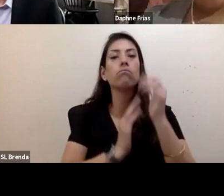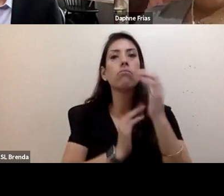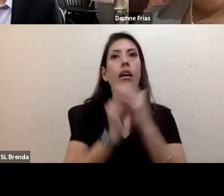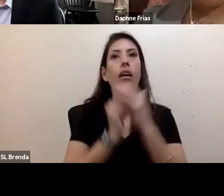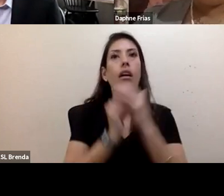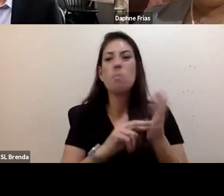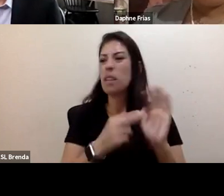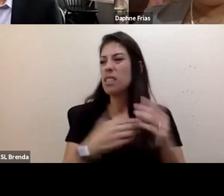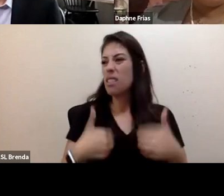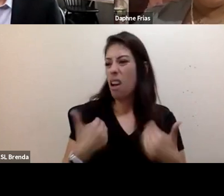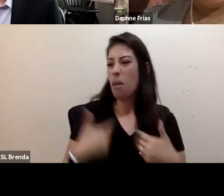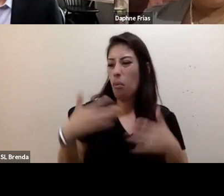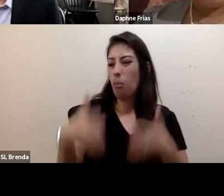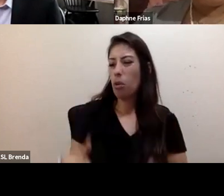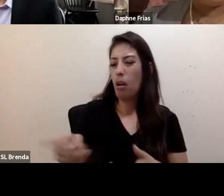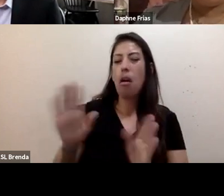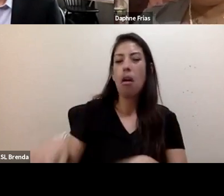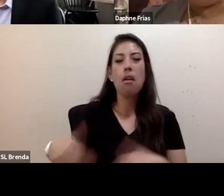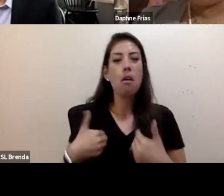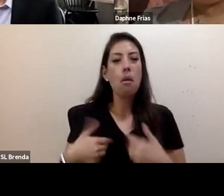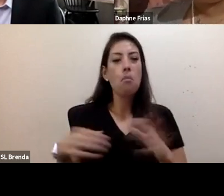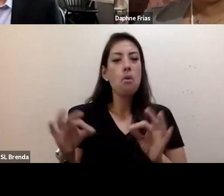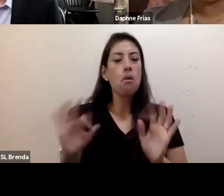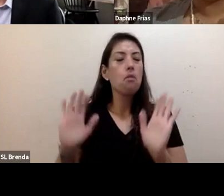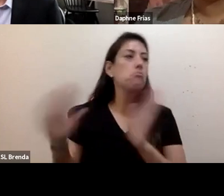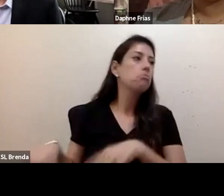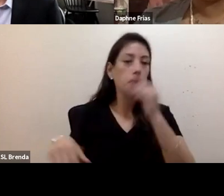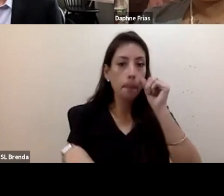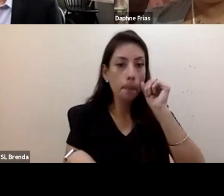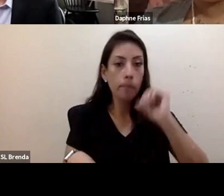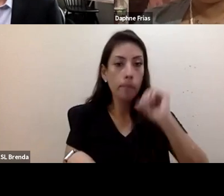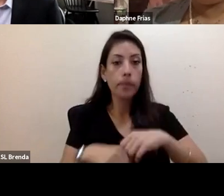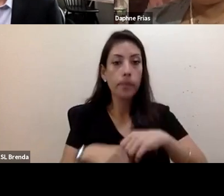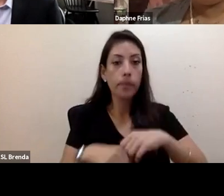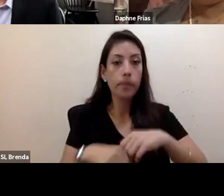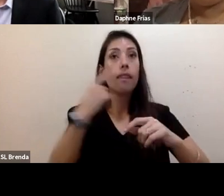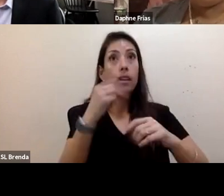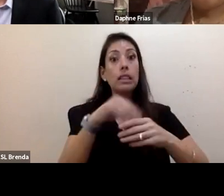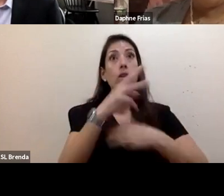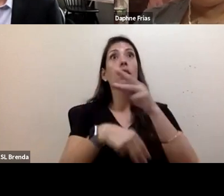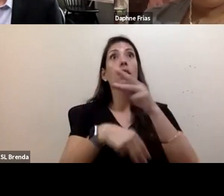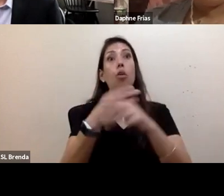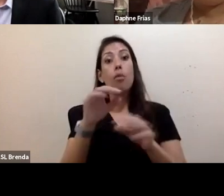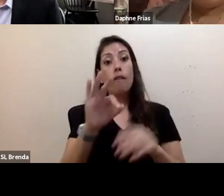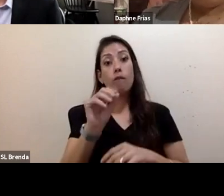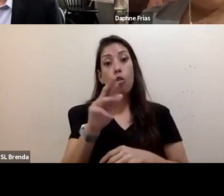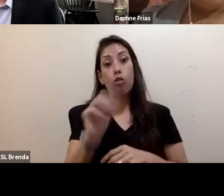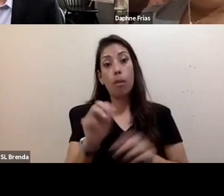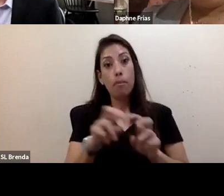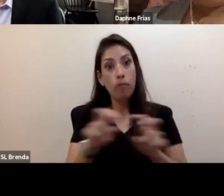I think, oftentimes, especially like in global forums, like the United Nations, they categorize young people